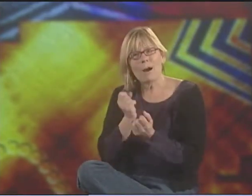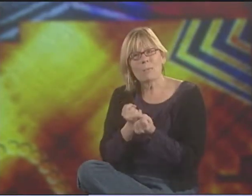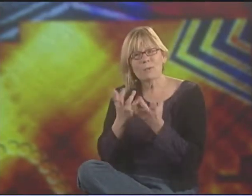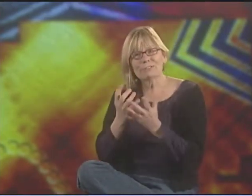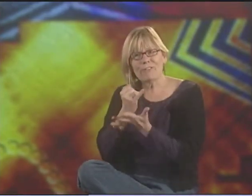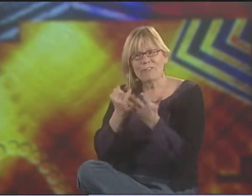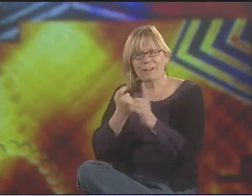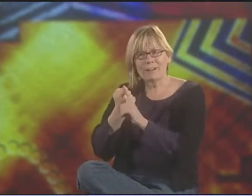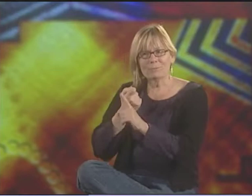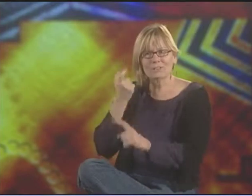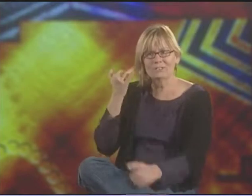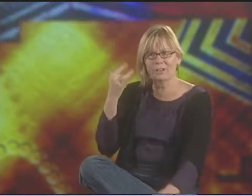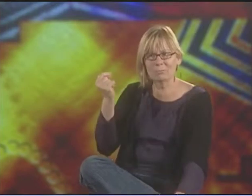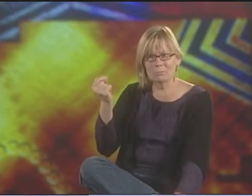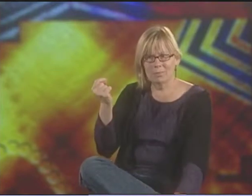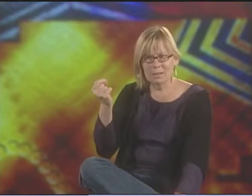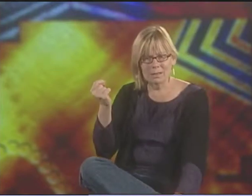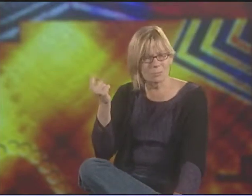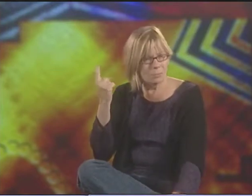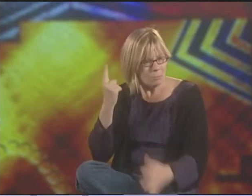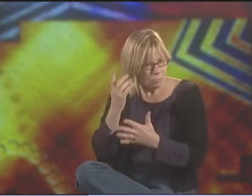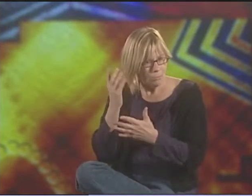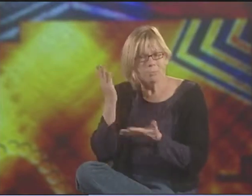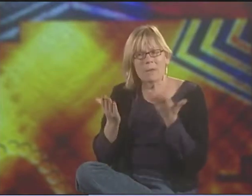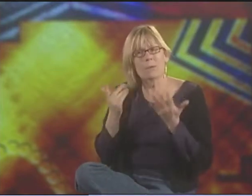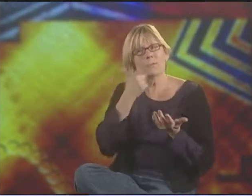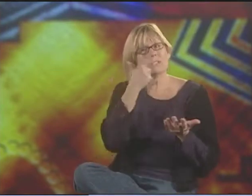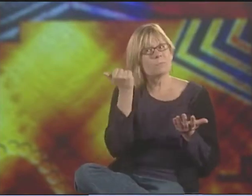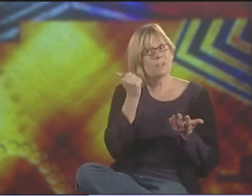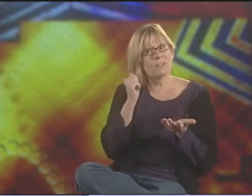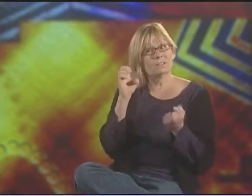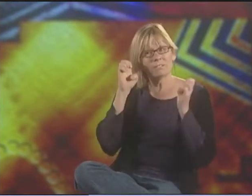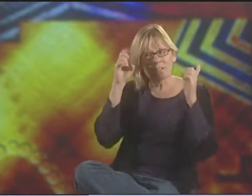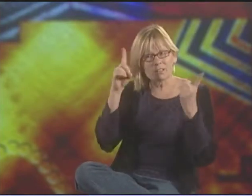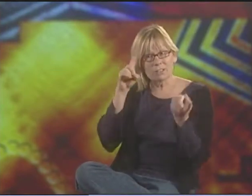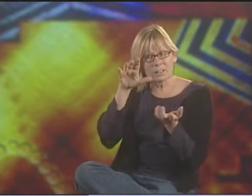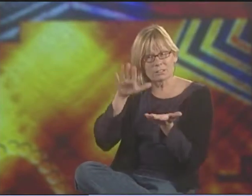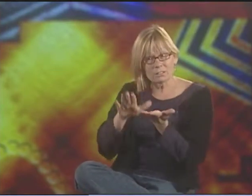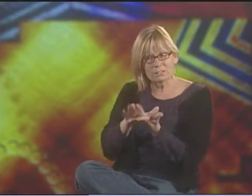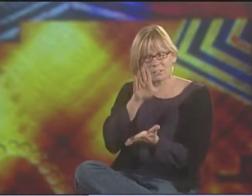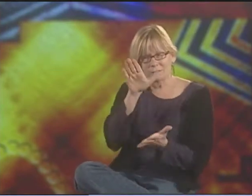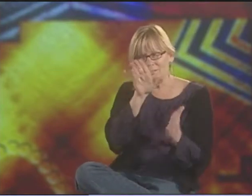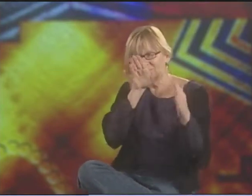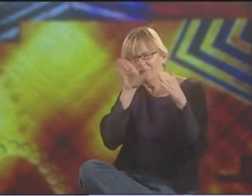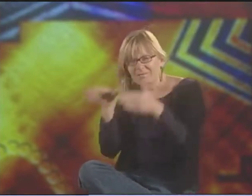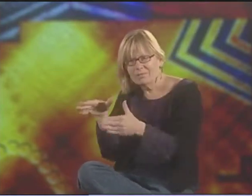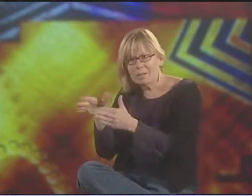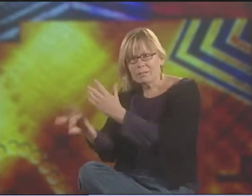BUT IRONICALLY, THERE'S SO MUCH ART THAT HAS BEEN SPAWNED FROM IT,